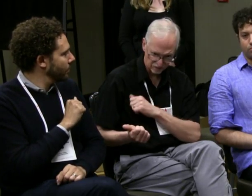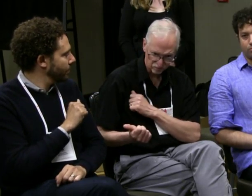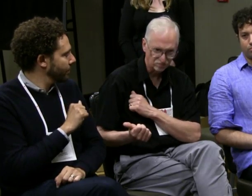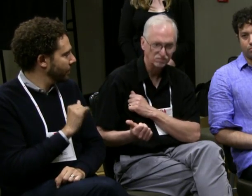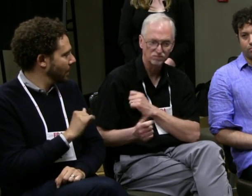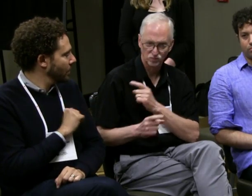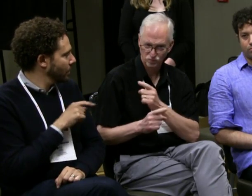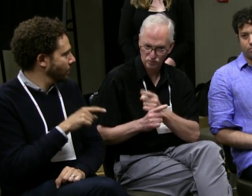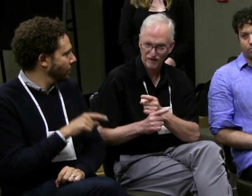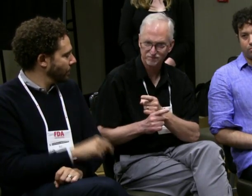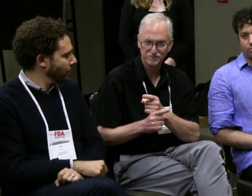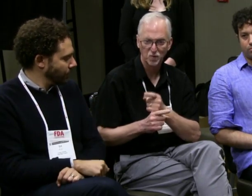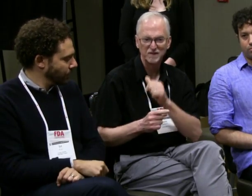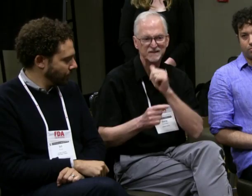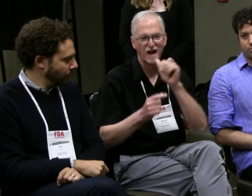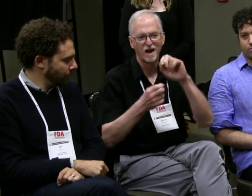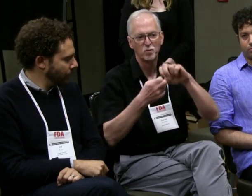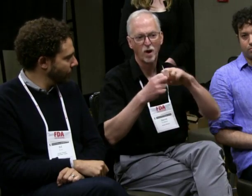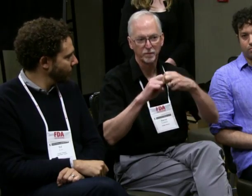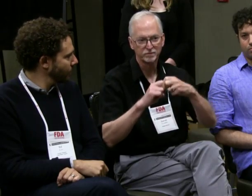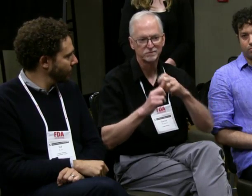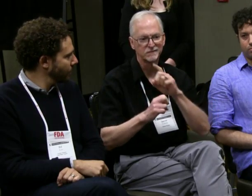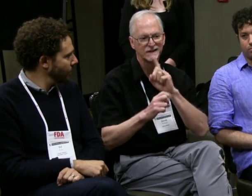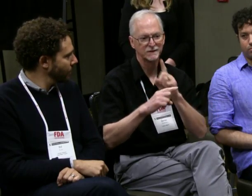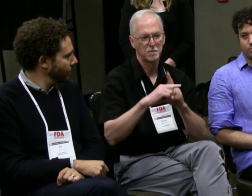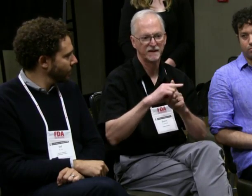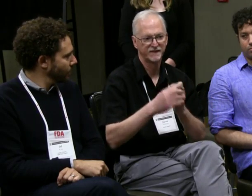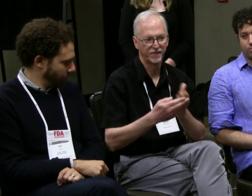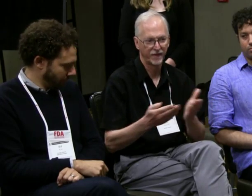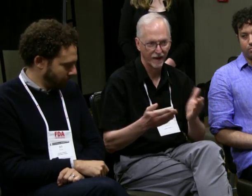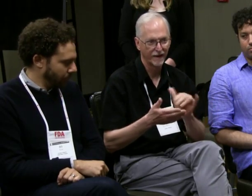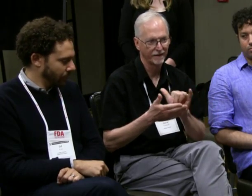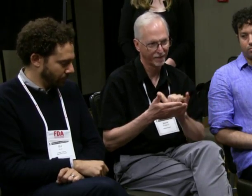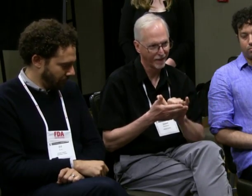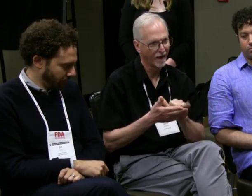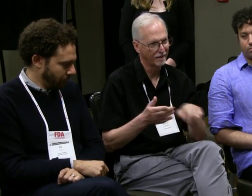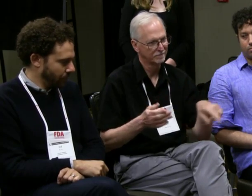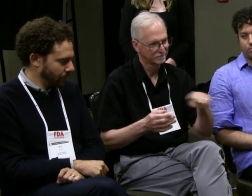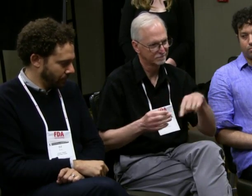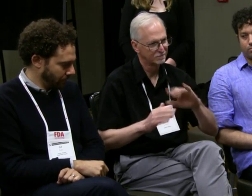(translator) And I will say that the key is having the right attitude. (translator) Right, right. Attitude is very important.